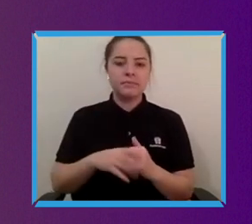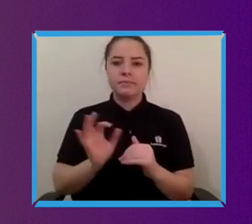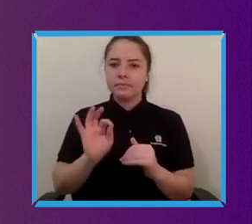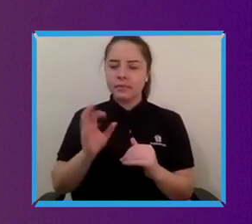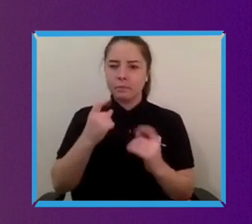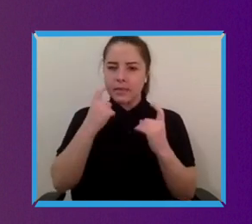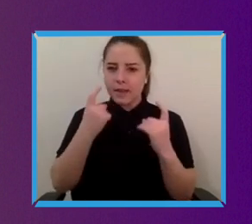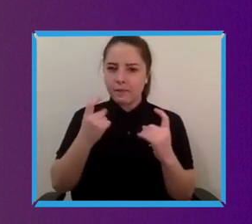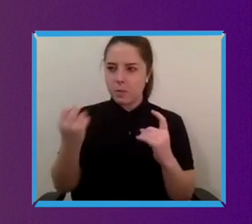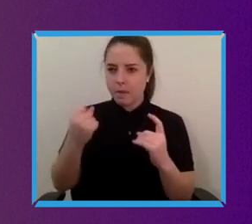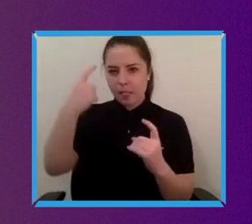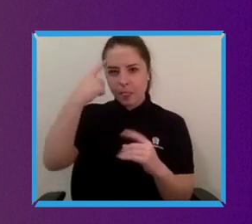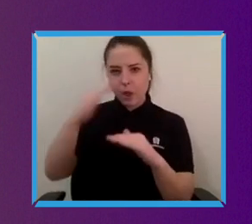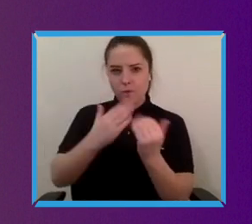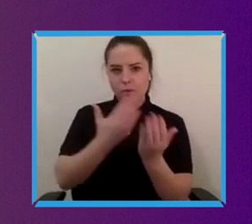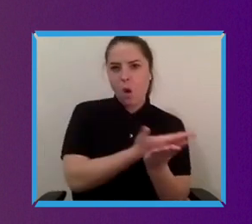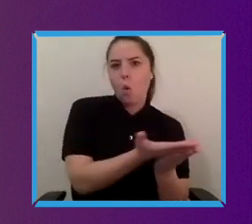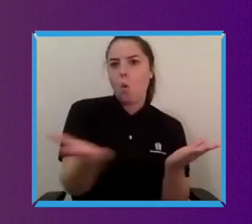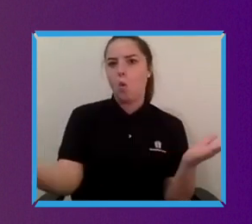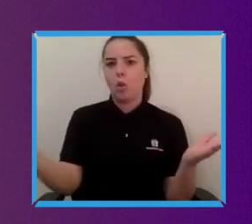I think that's brilliant Jackie like I really